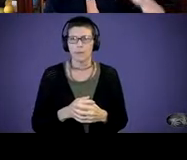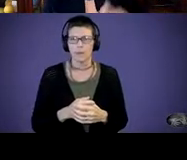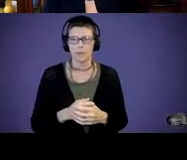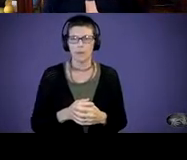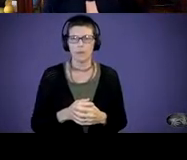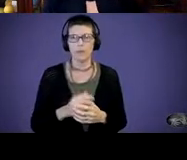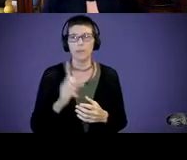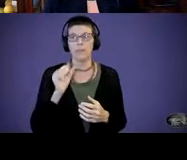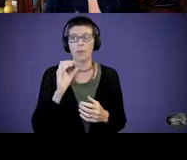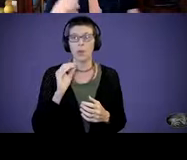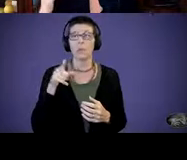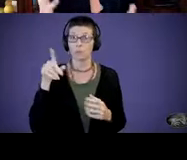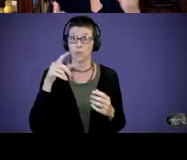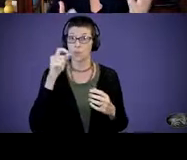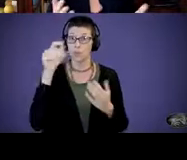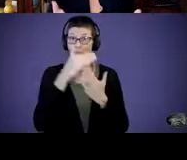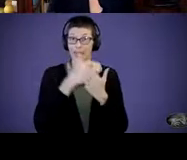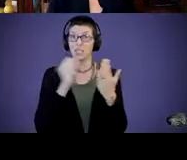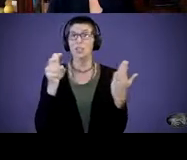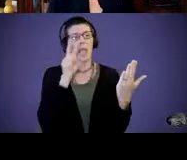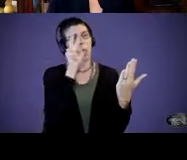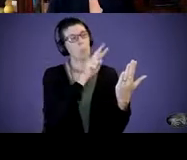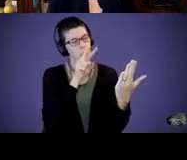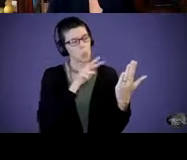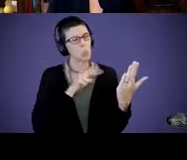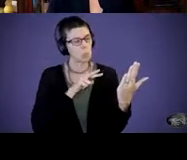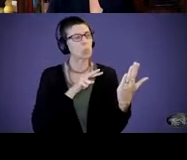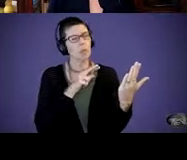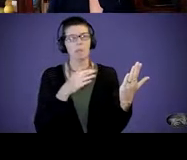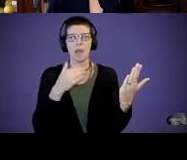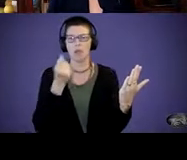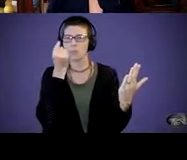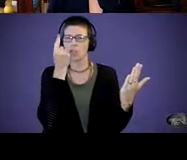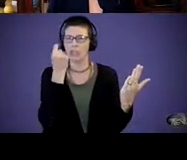through these checklists and you can get a feel for what it is. But that should be an